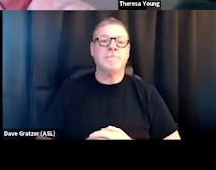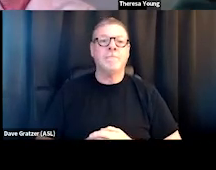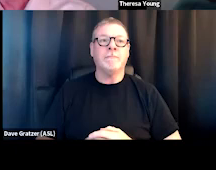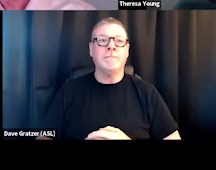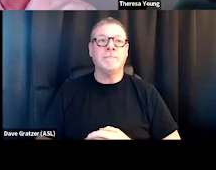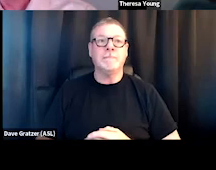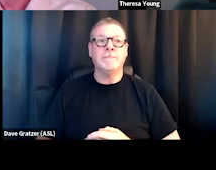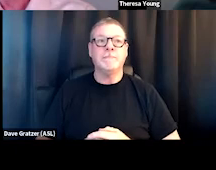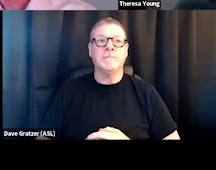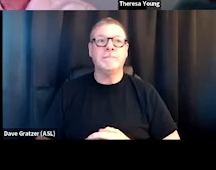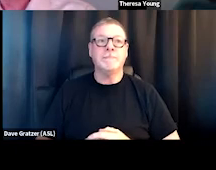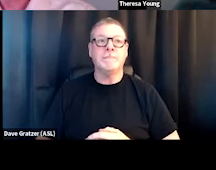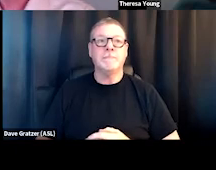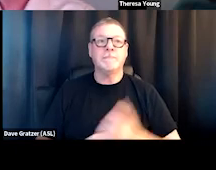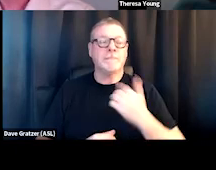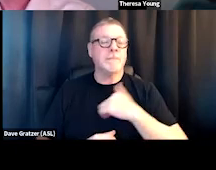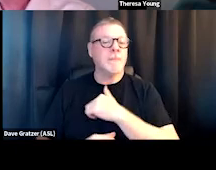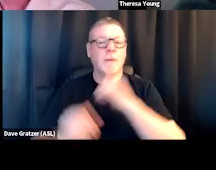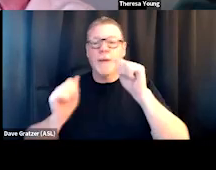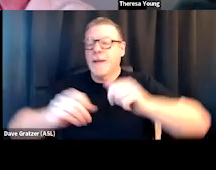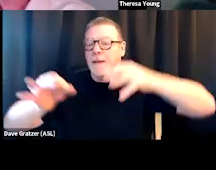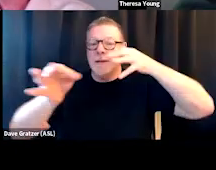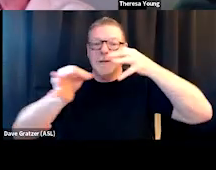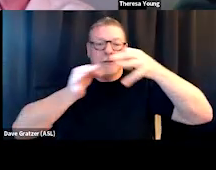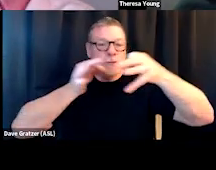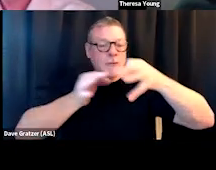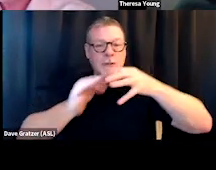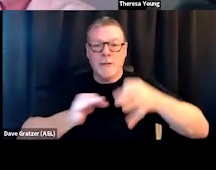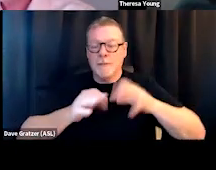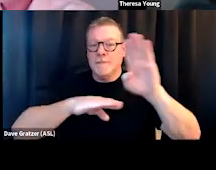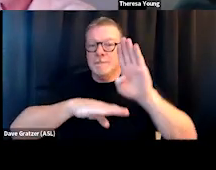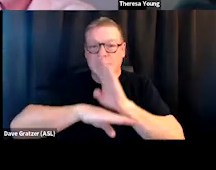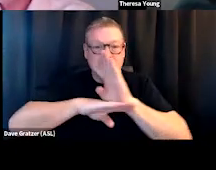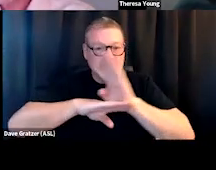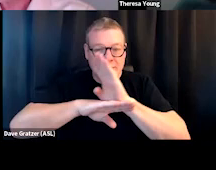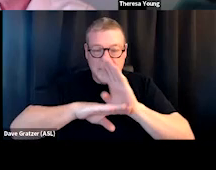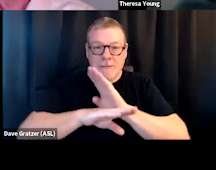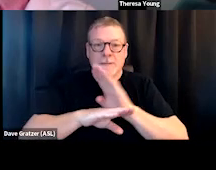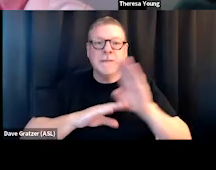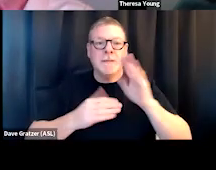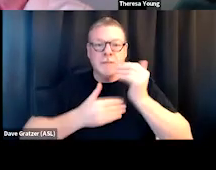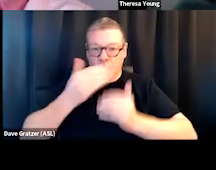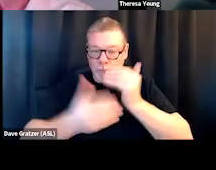we can describe a whole bunch of business processes and things like that